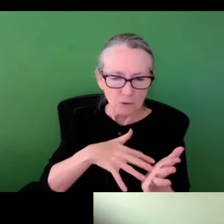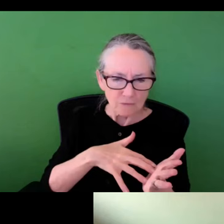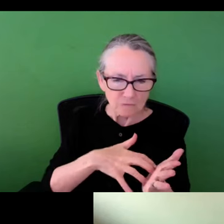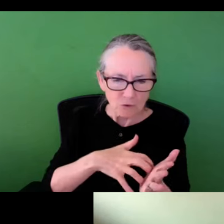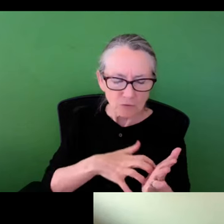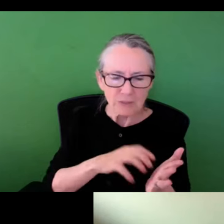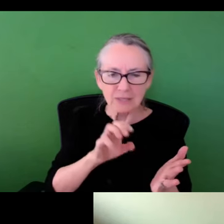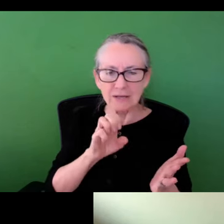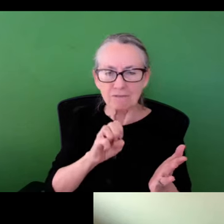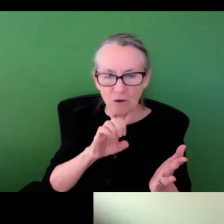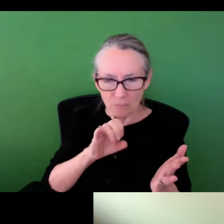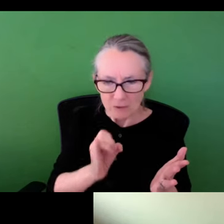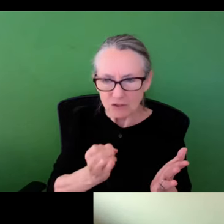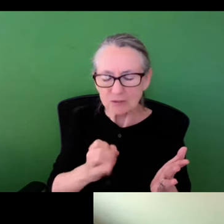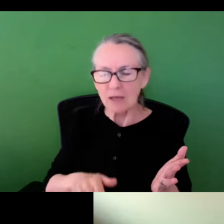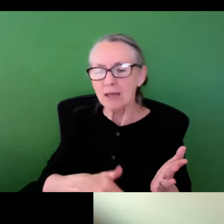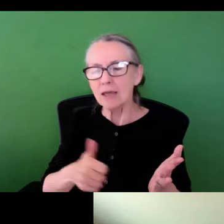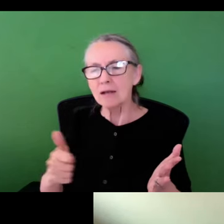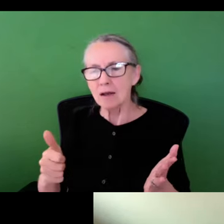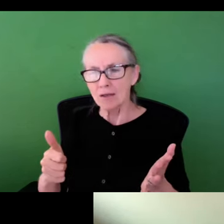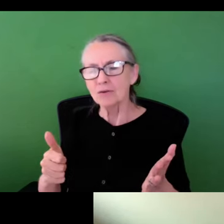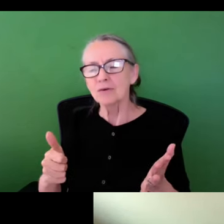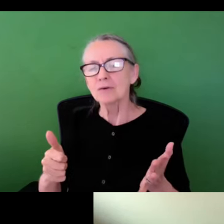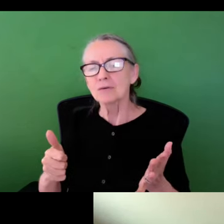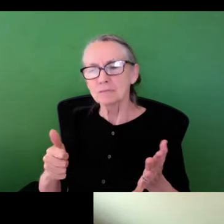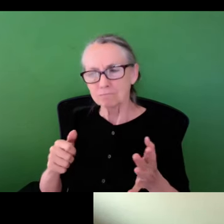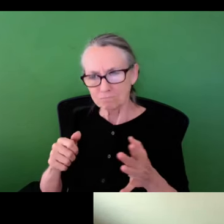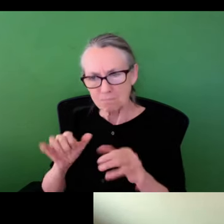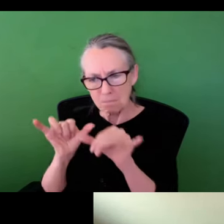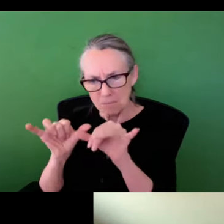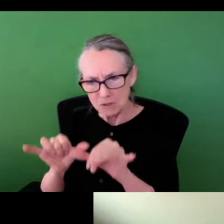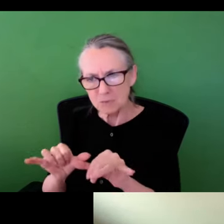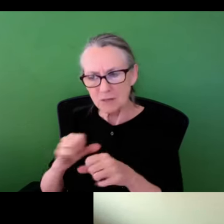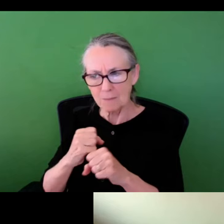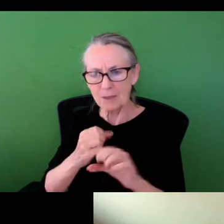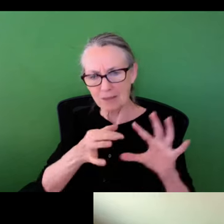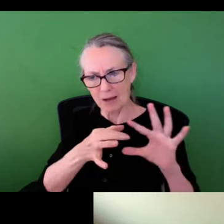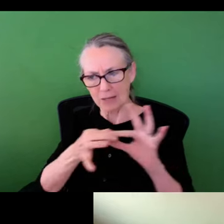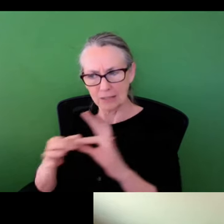industries between social,